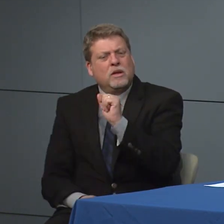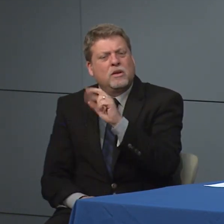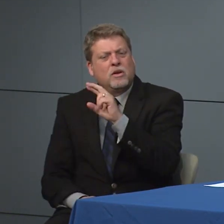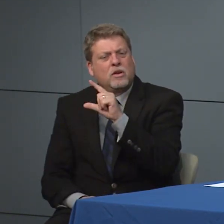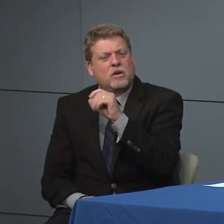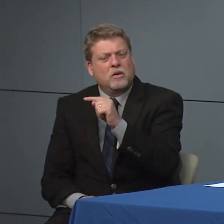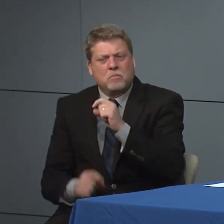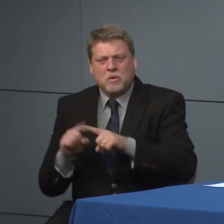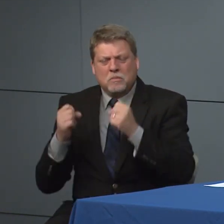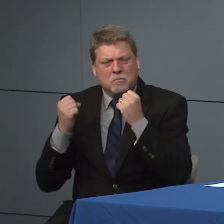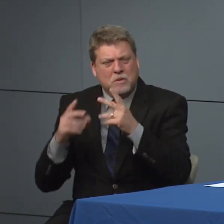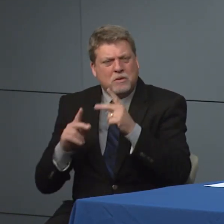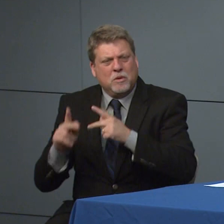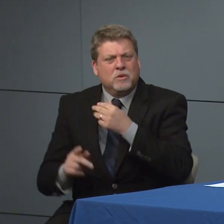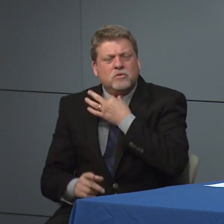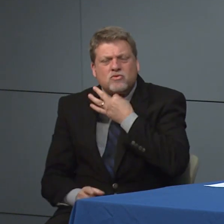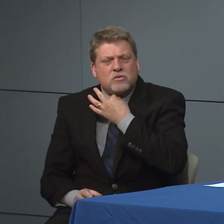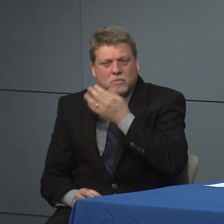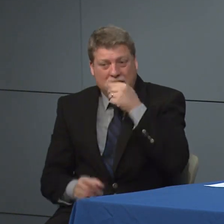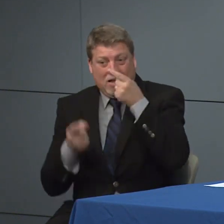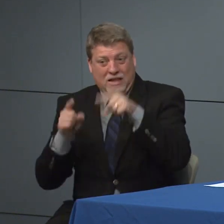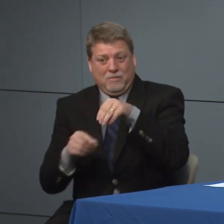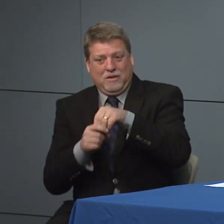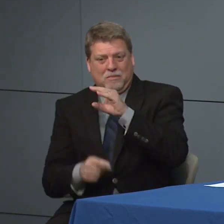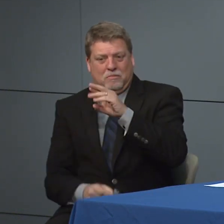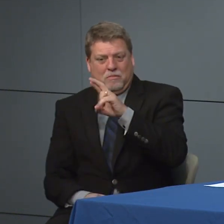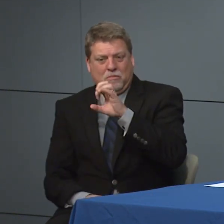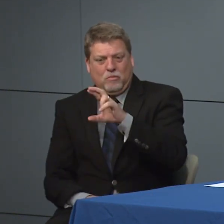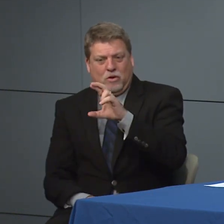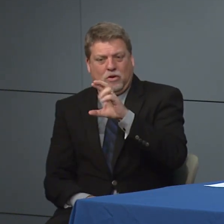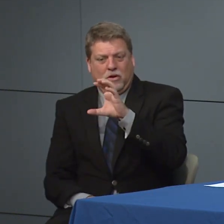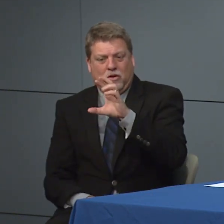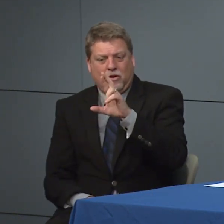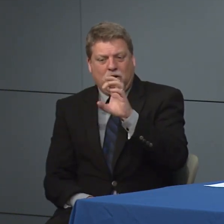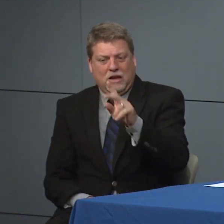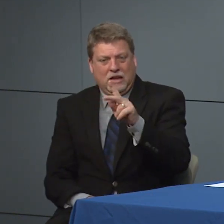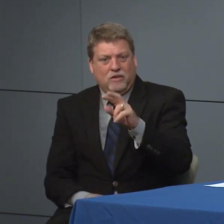people are curious about that since to why we do anticipate